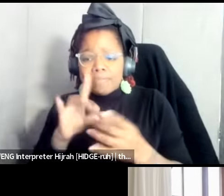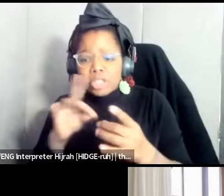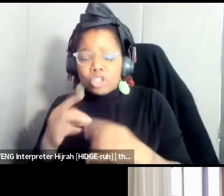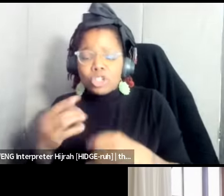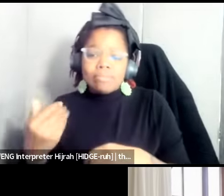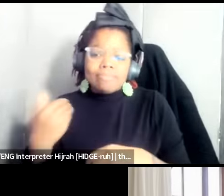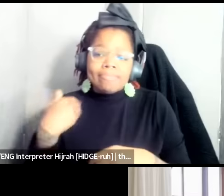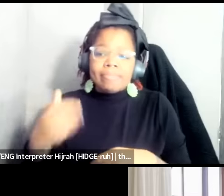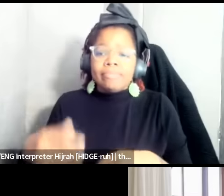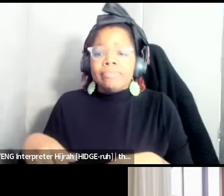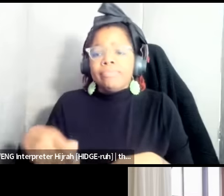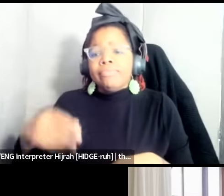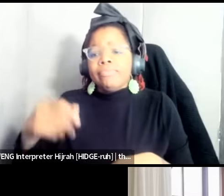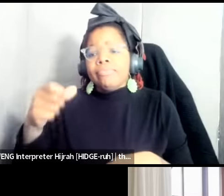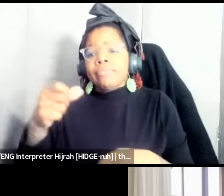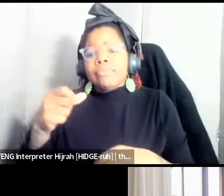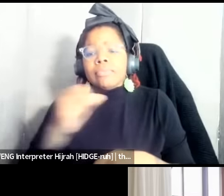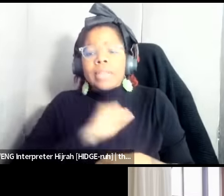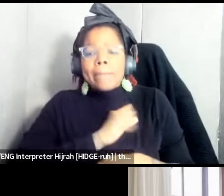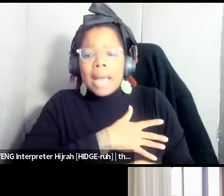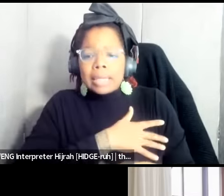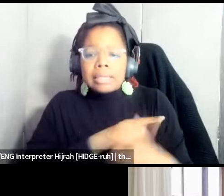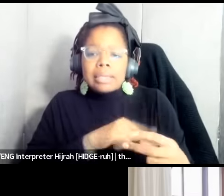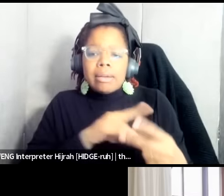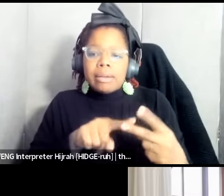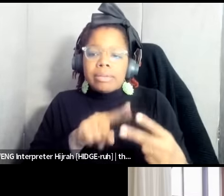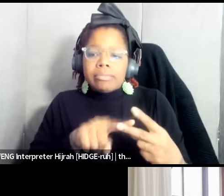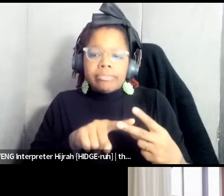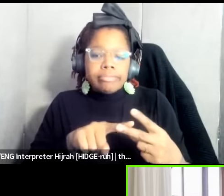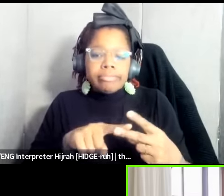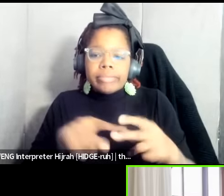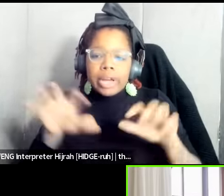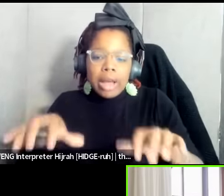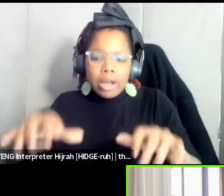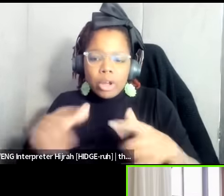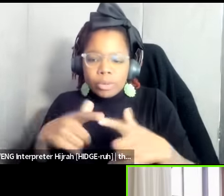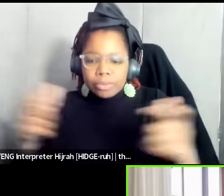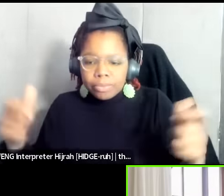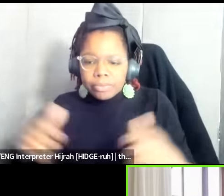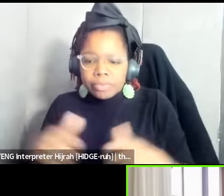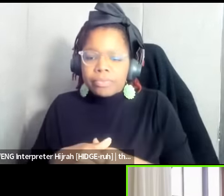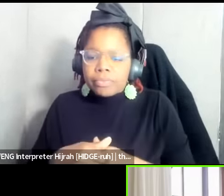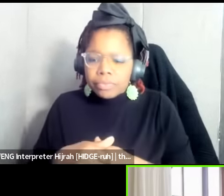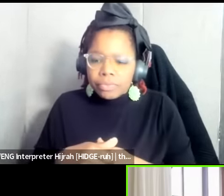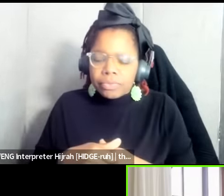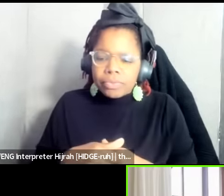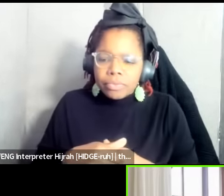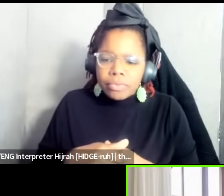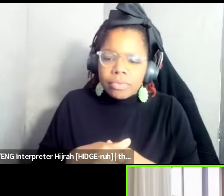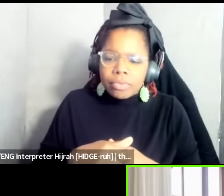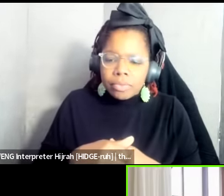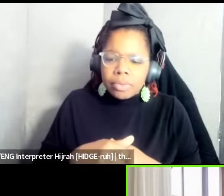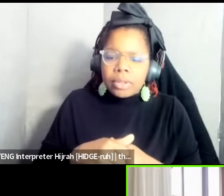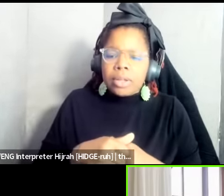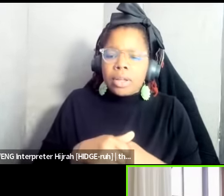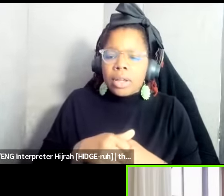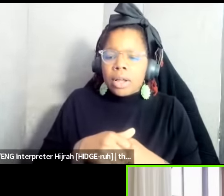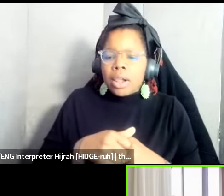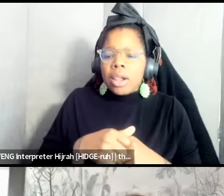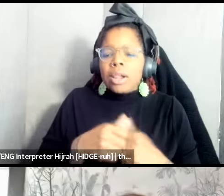in um Congo definitely thank you so much for for having me I think it's funny you had mentioned